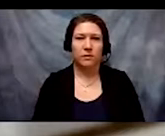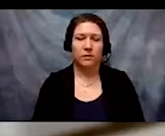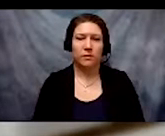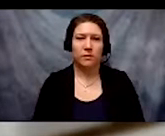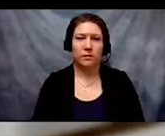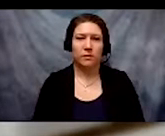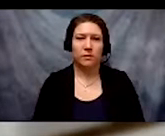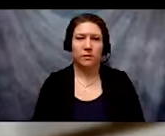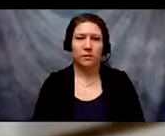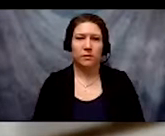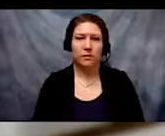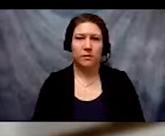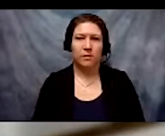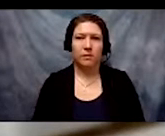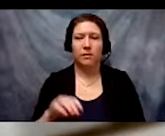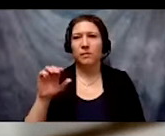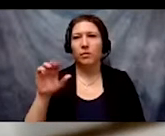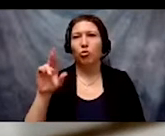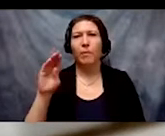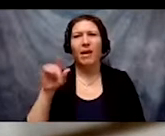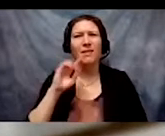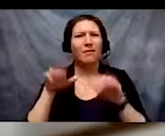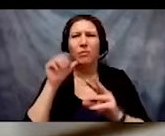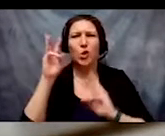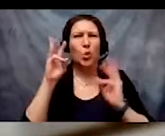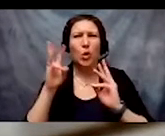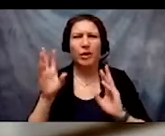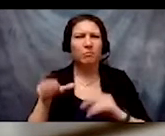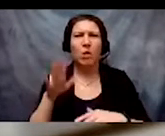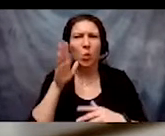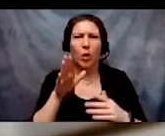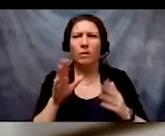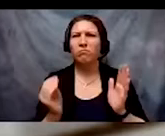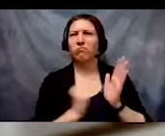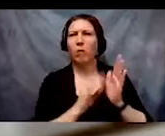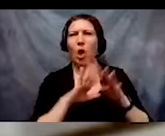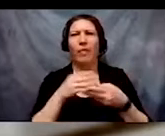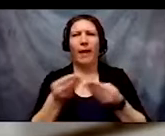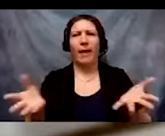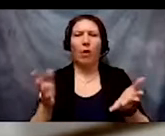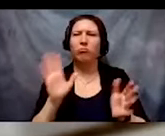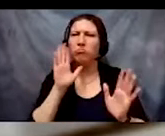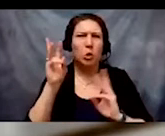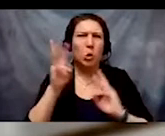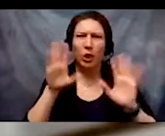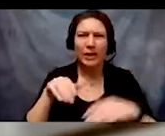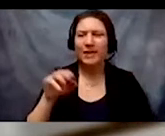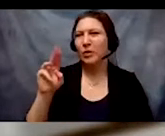Muna don't worry about it, we will put it in the handout. Thank you, go ahead, Jana.